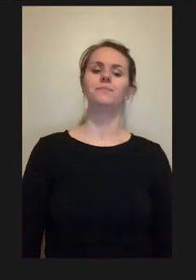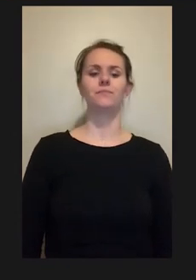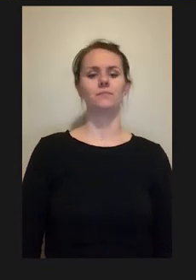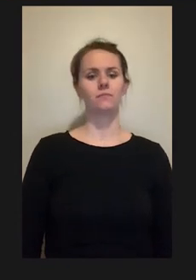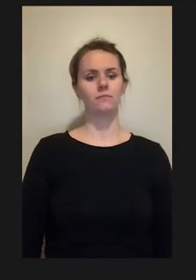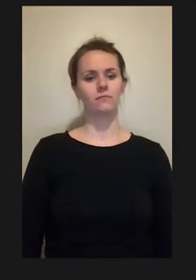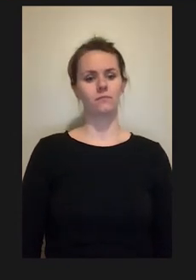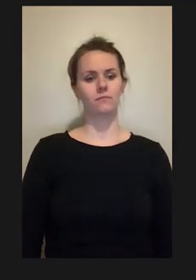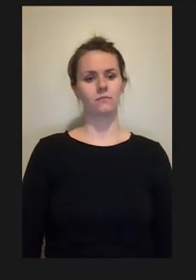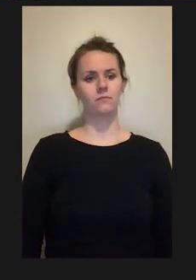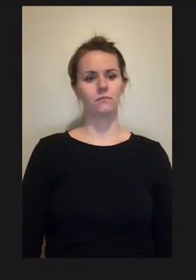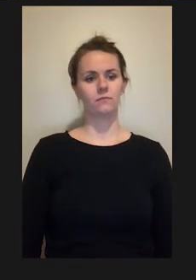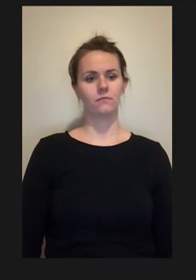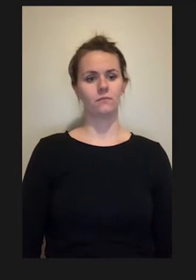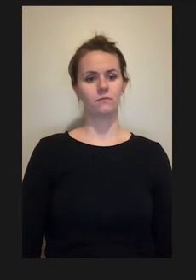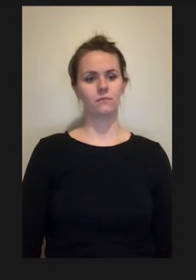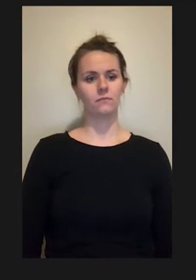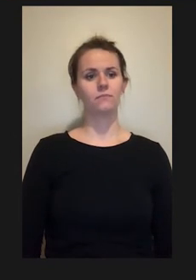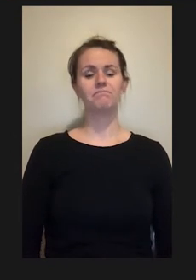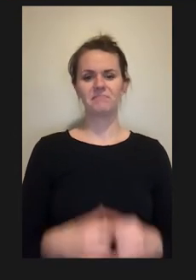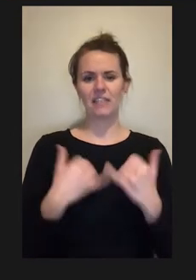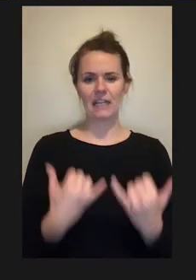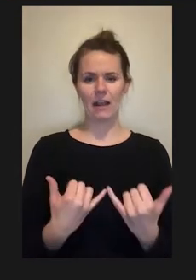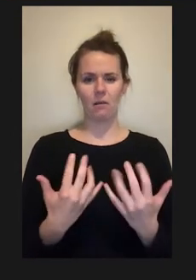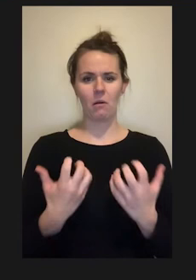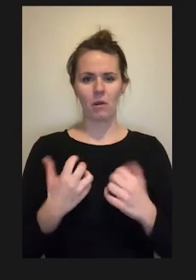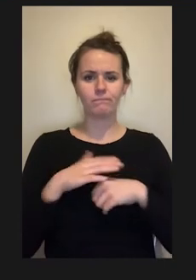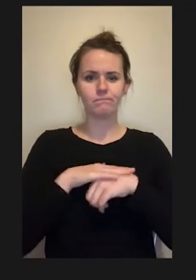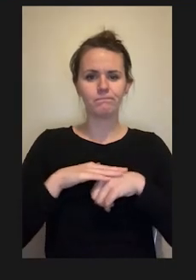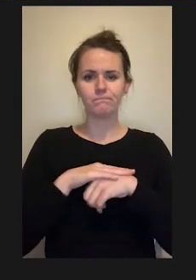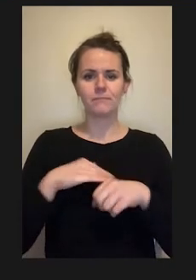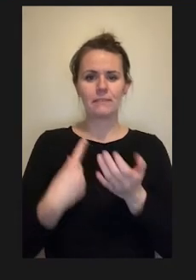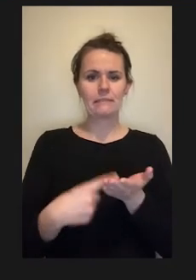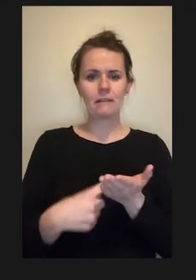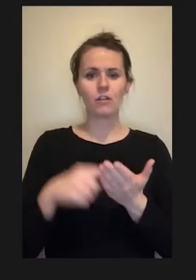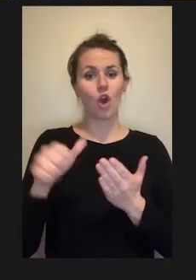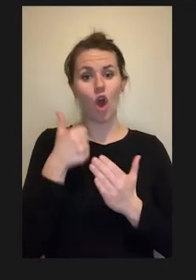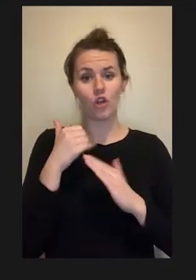I want to briefly talk about some other barriers to inclusion in STEM that we found